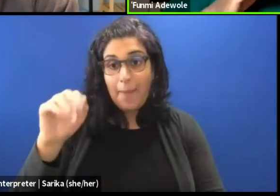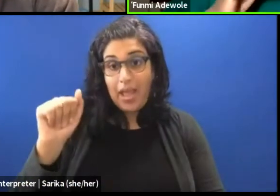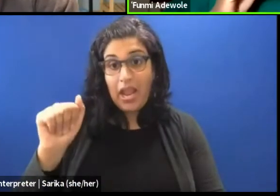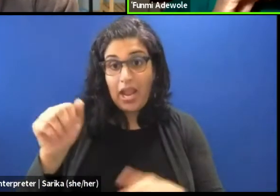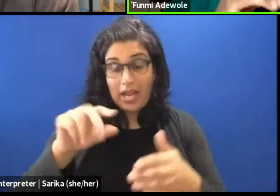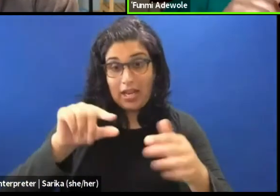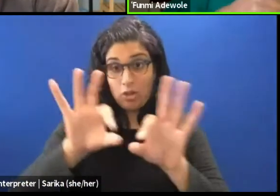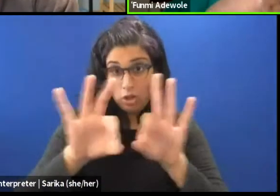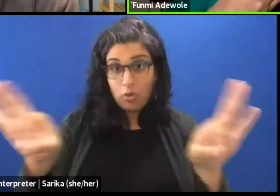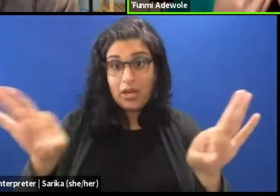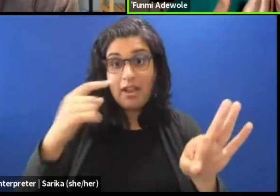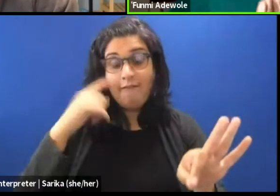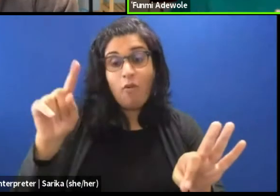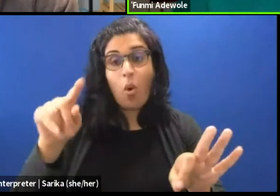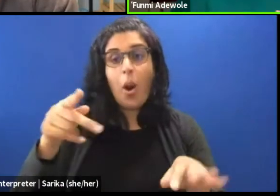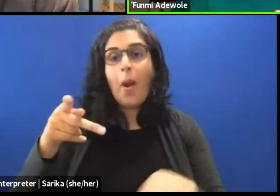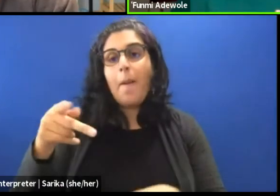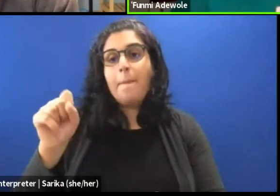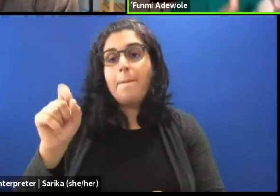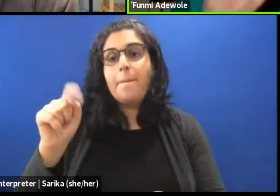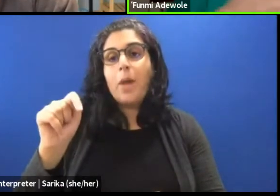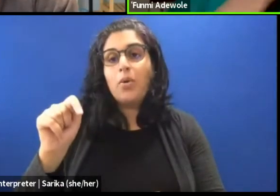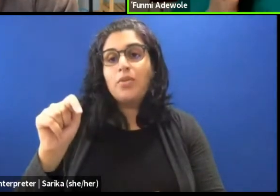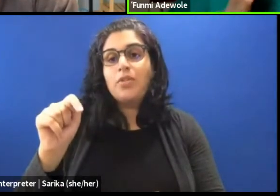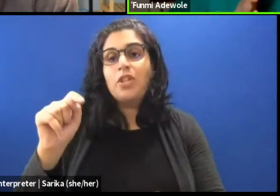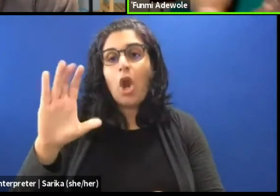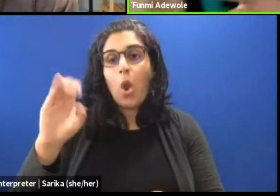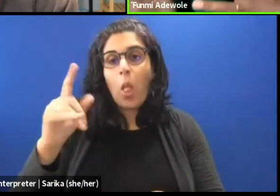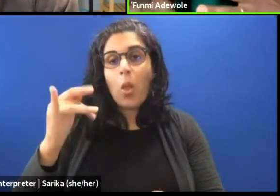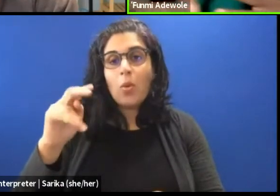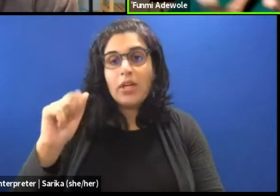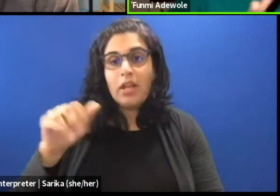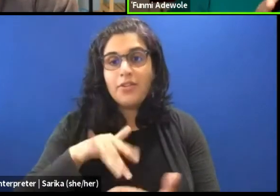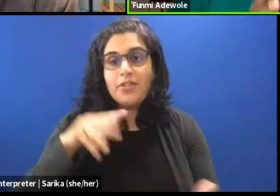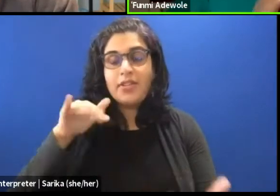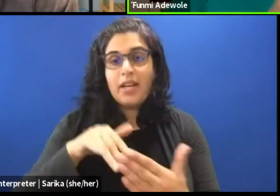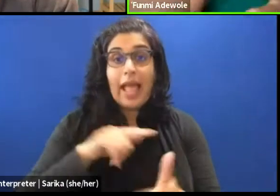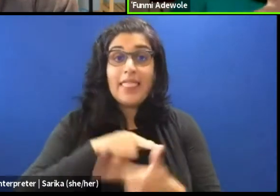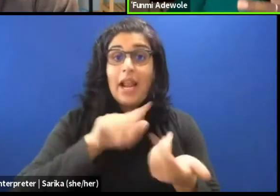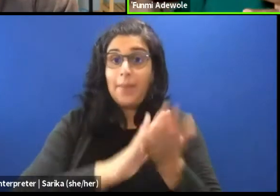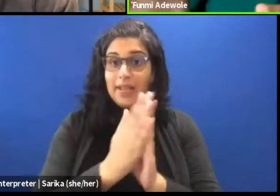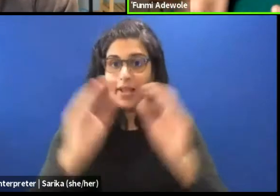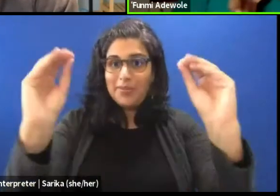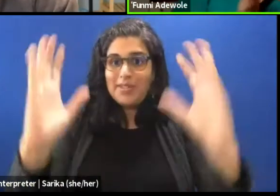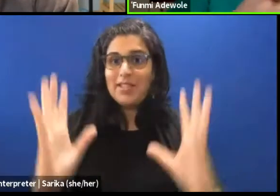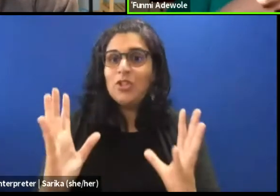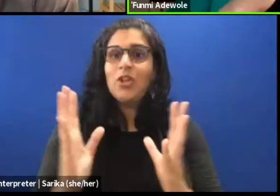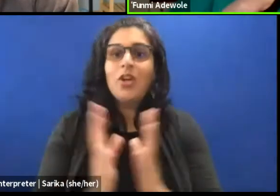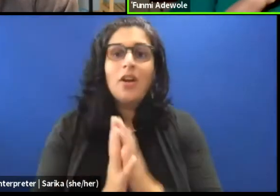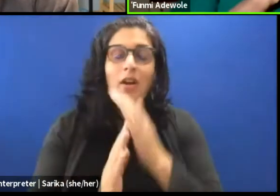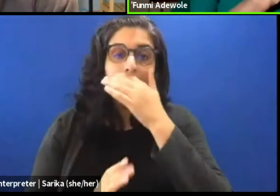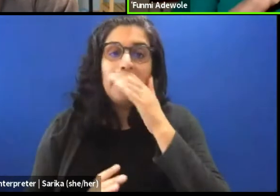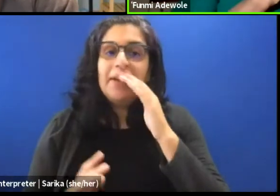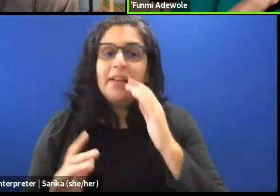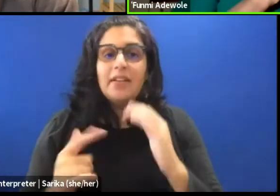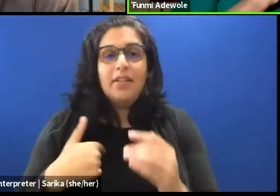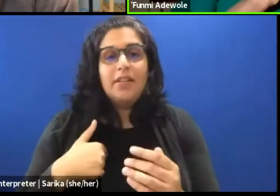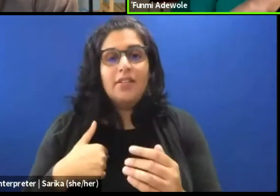And then I started studying teaching. I became a teacher. So I did a course in teaching.